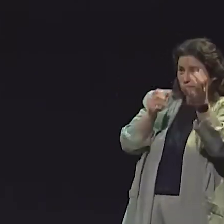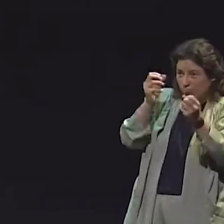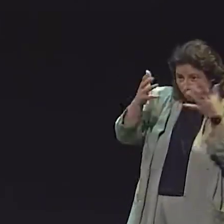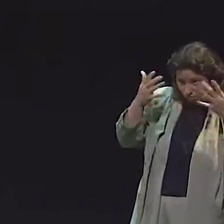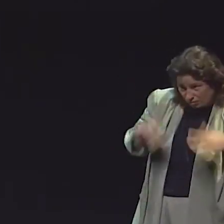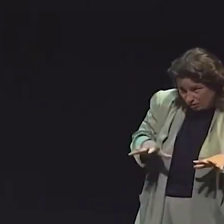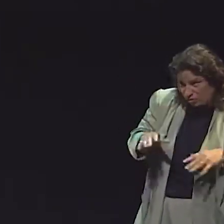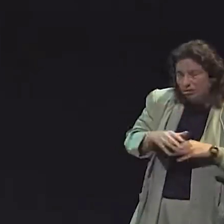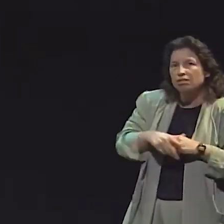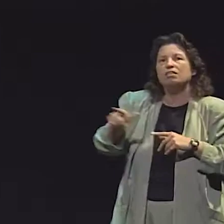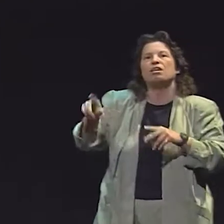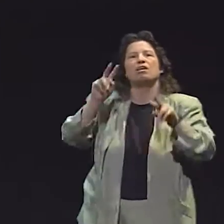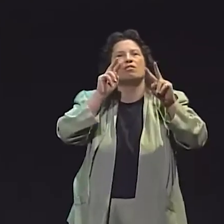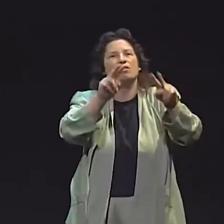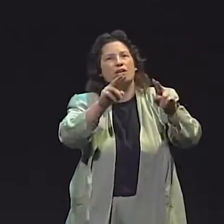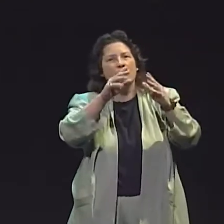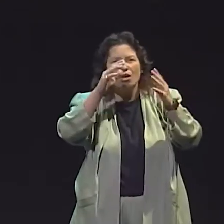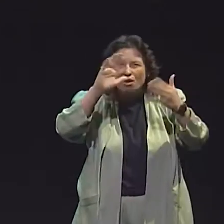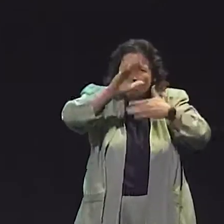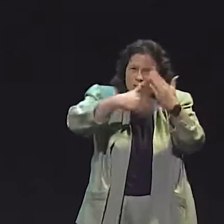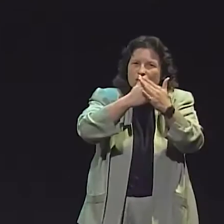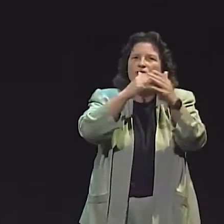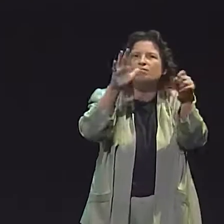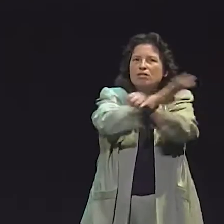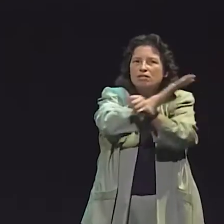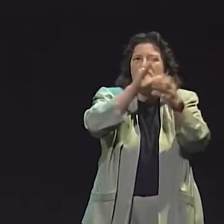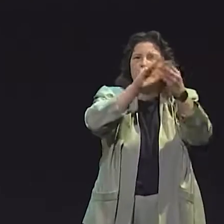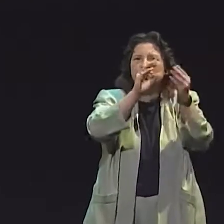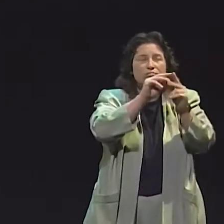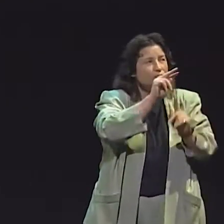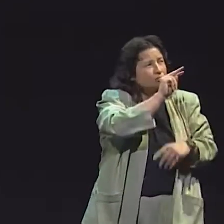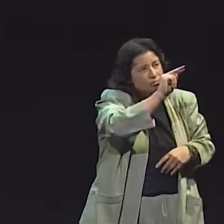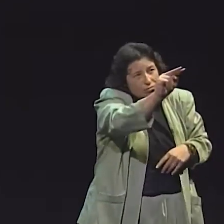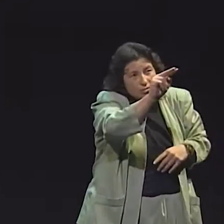THE SECOND ONE WAS THE RABBIT/TURTLE STORY ELICITATION.